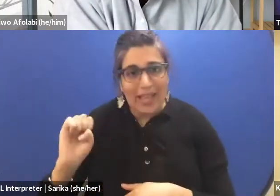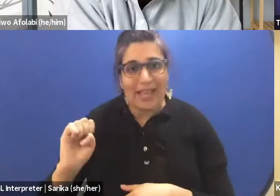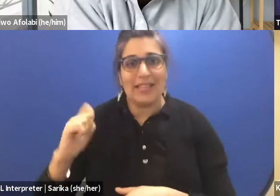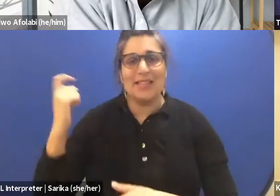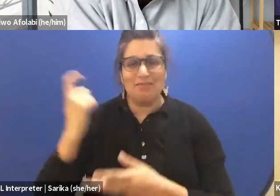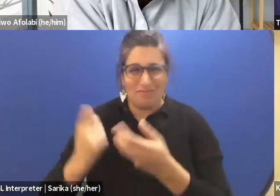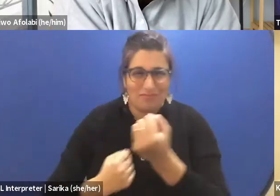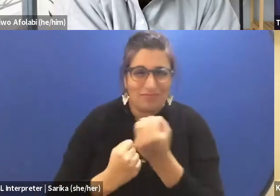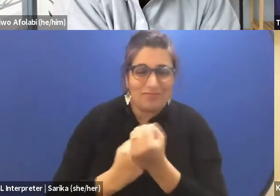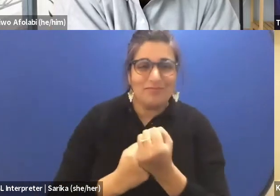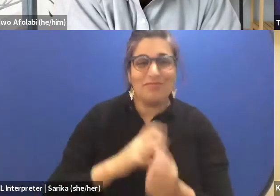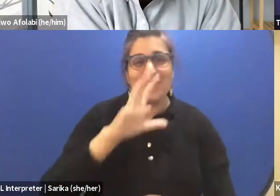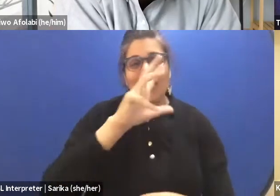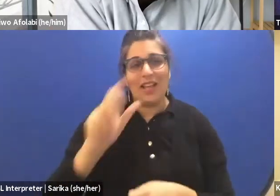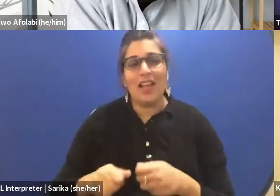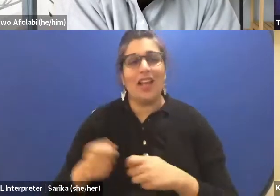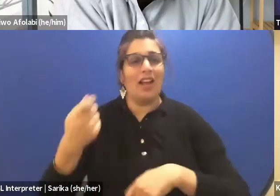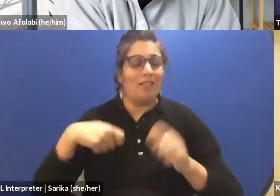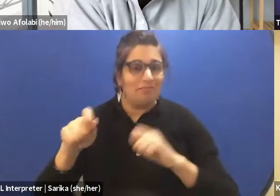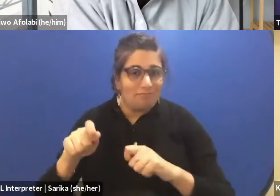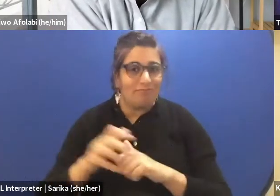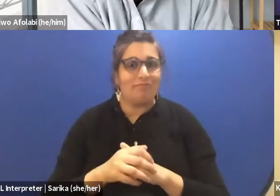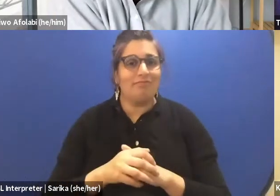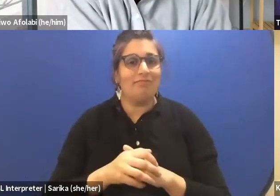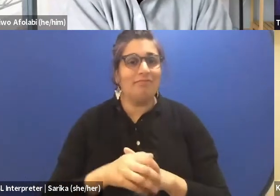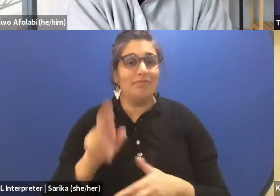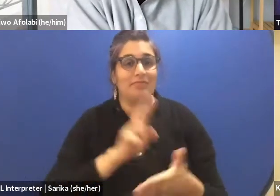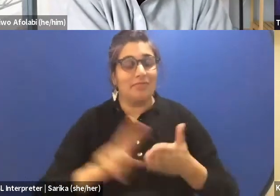Pan-African Creative Exchange and the University of Regina